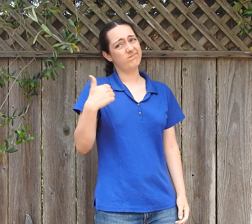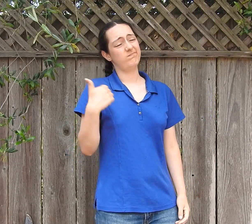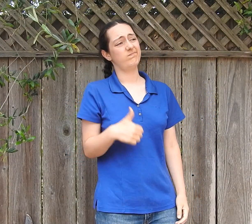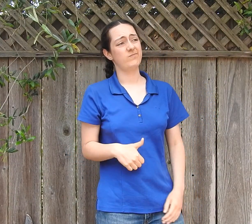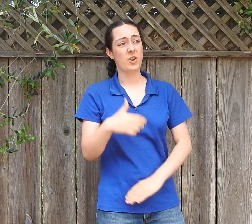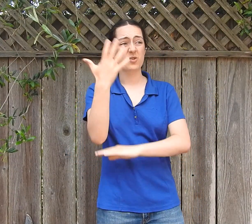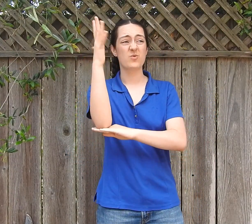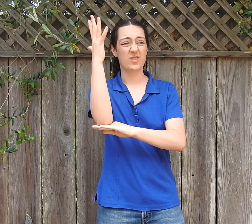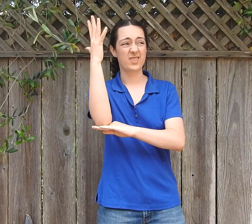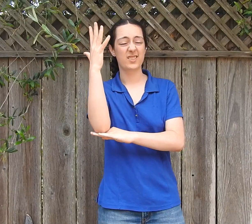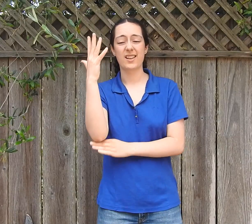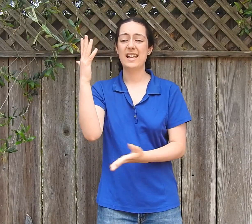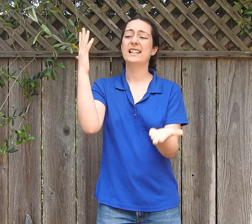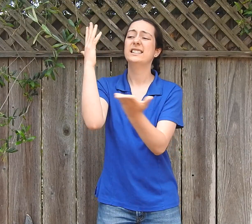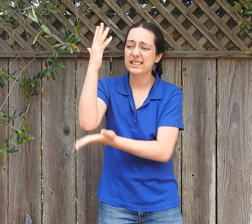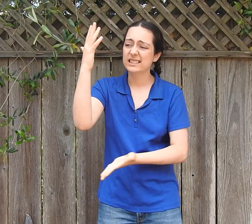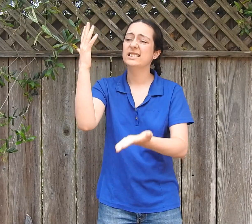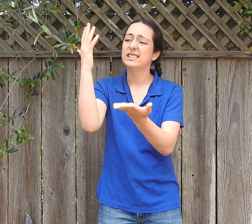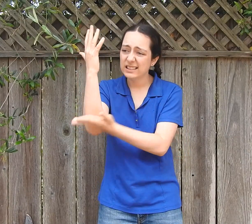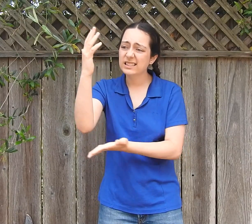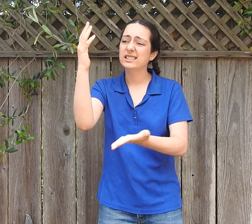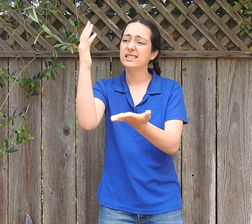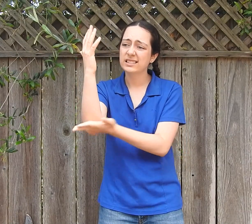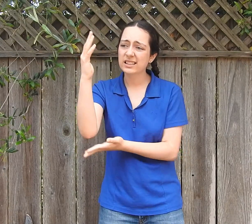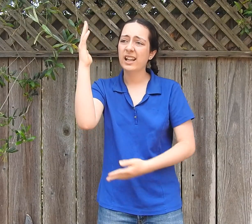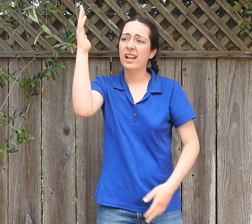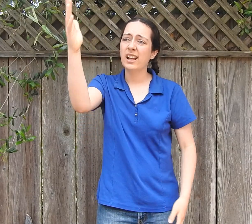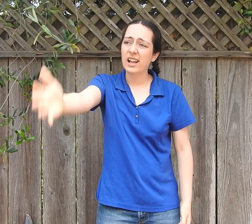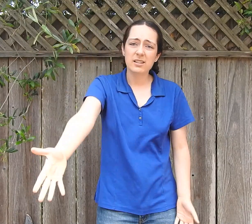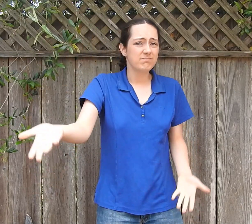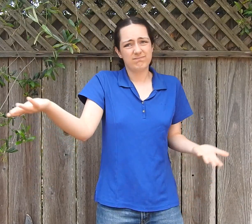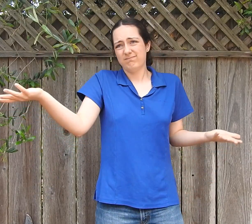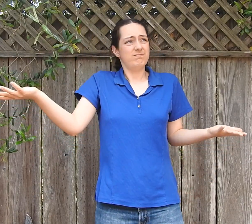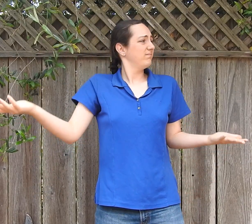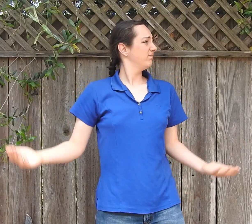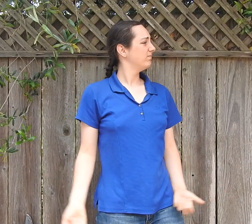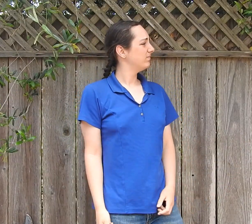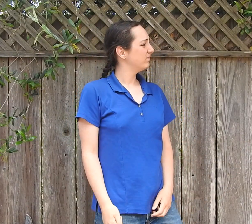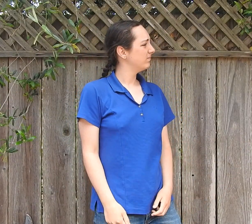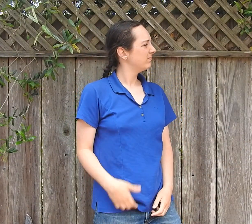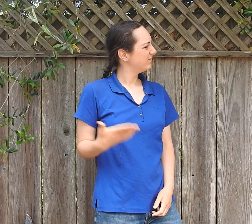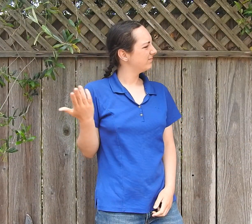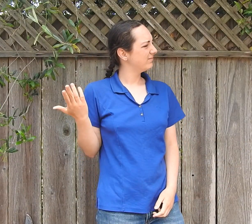"This tree. I chop it and chop it, but it won't fall down."